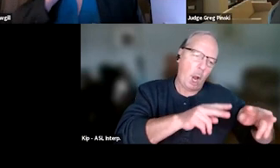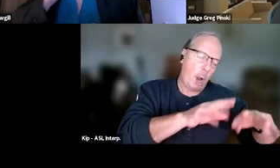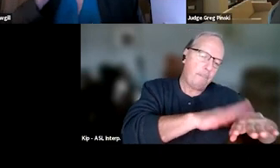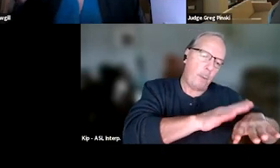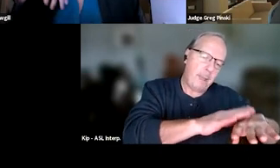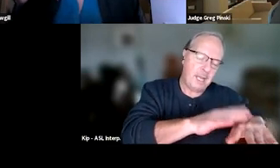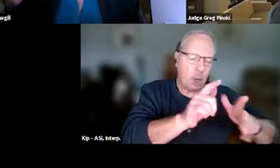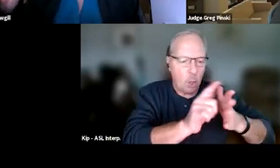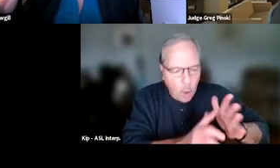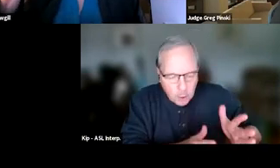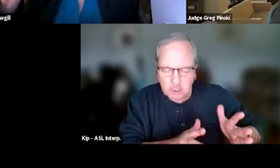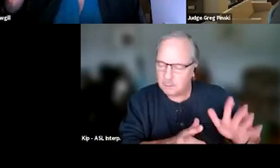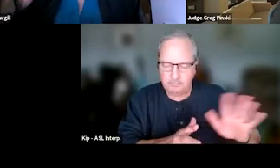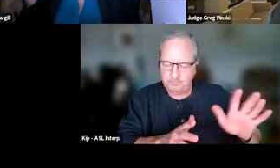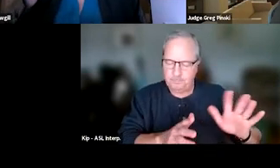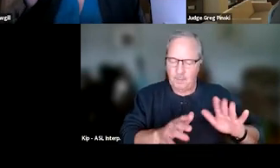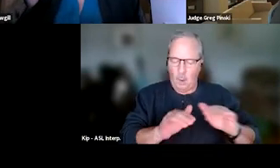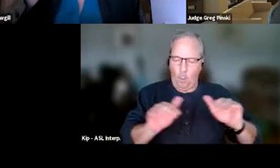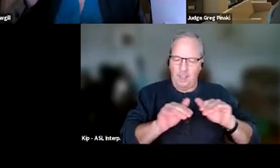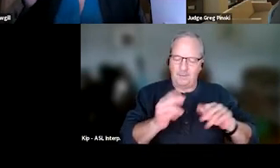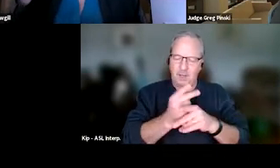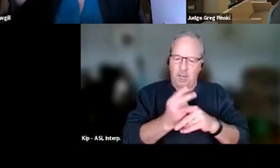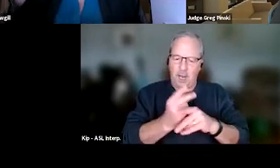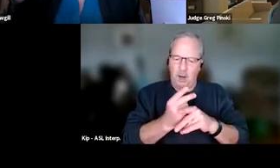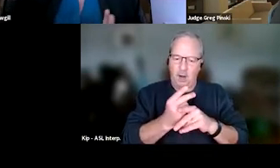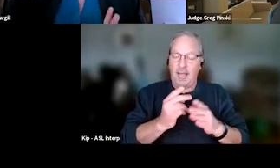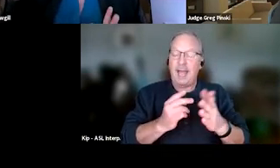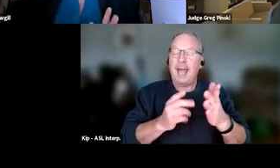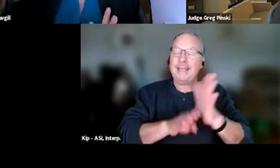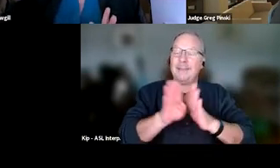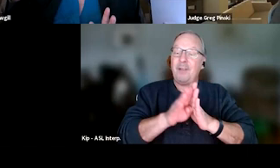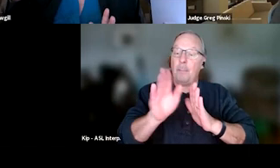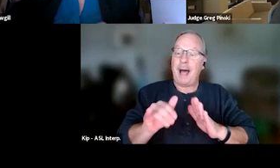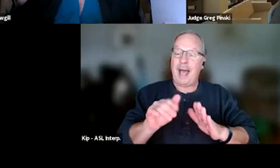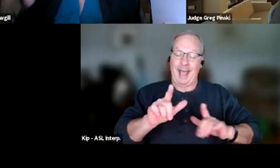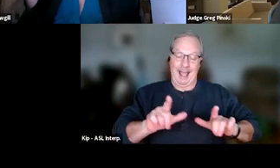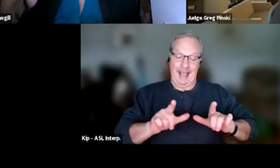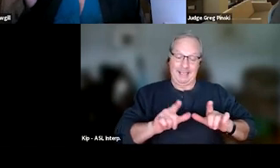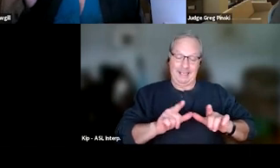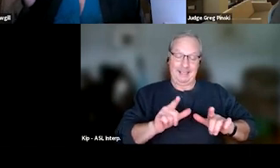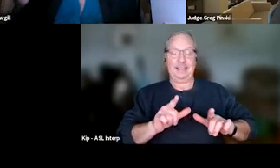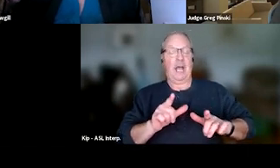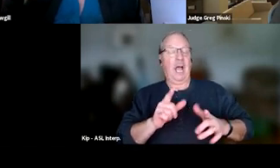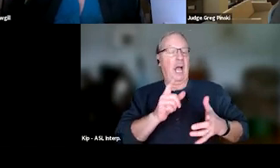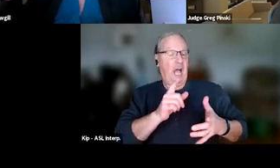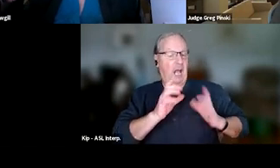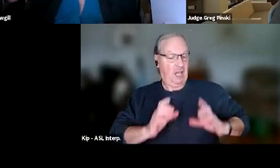We want levels of care to be determined by the licensed clinician using validated assessments. And so make sure that we're doing that,